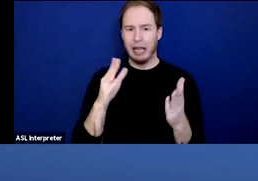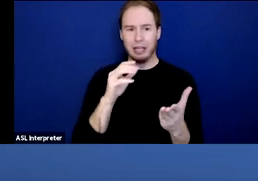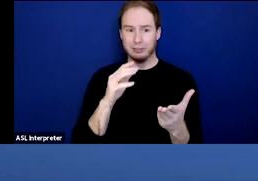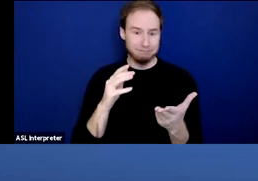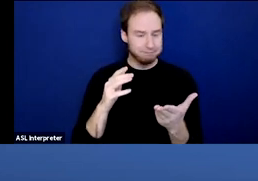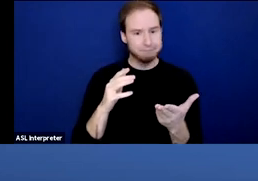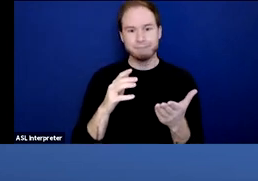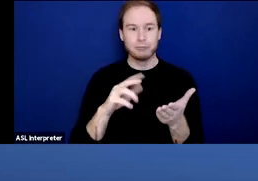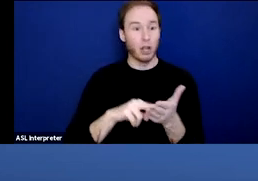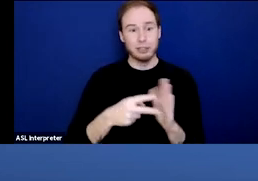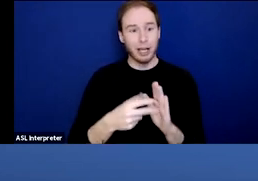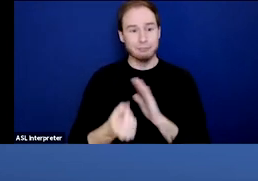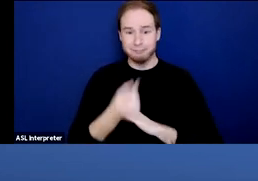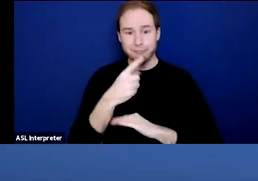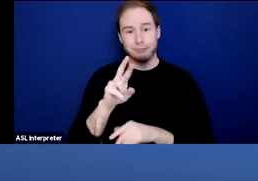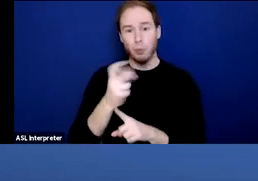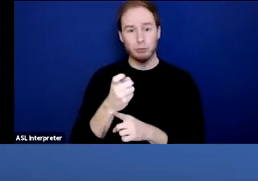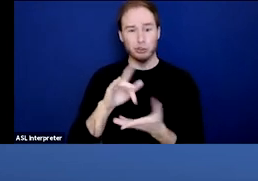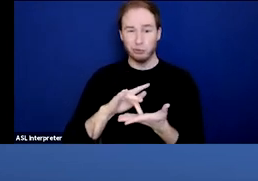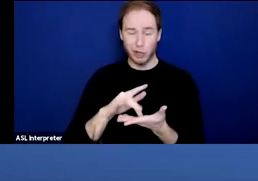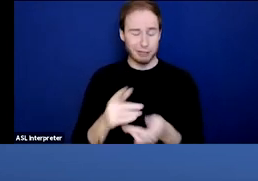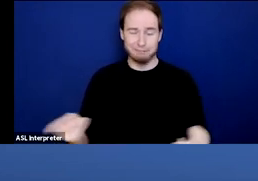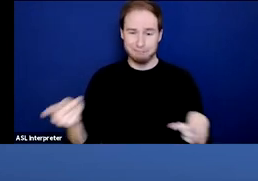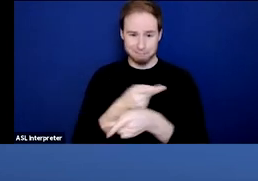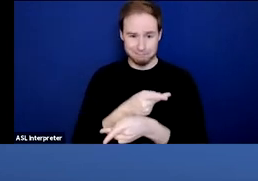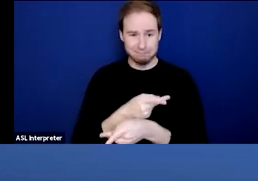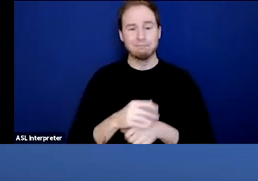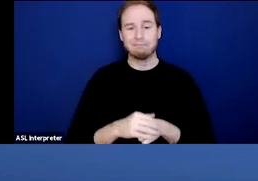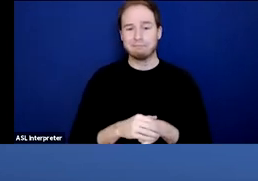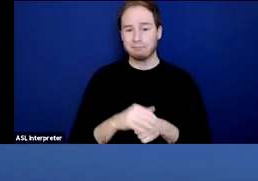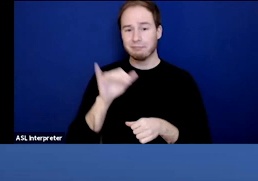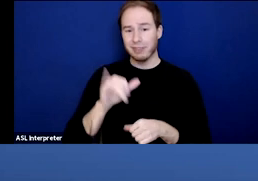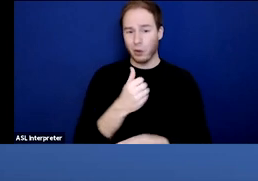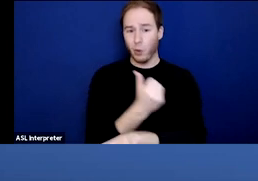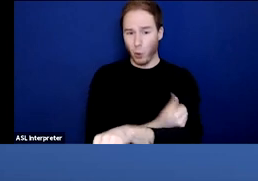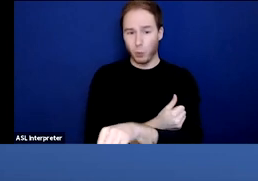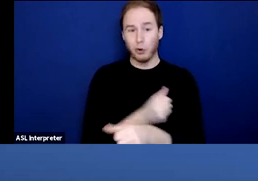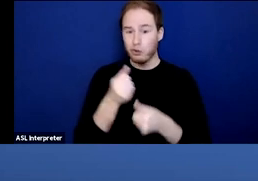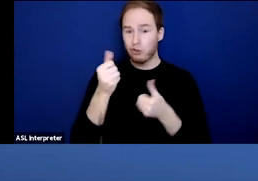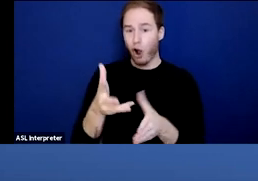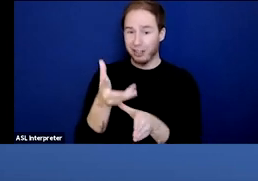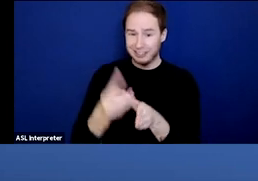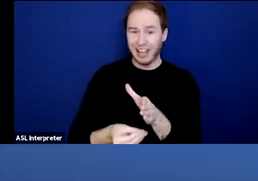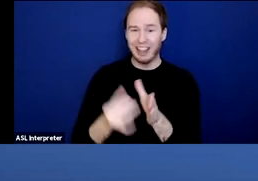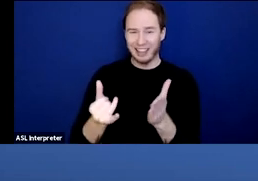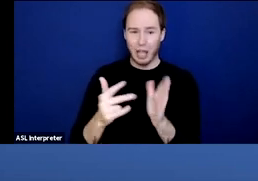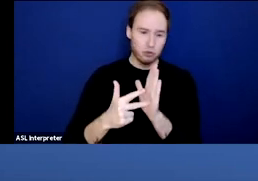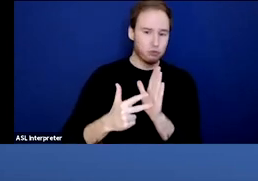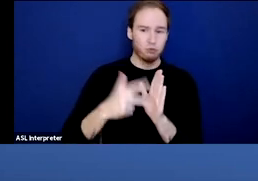and heroin have dramatically risen. And the rate of opioid-related overdose deaths have tripled since 2000.